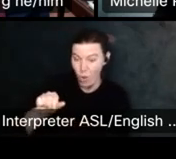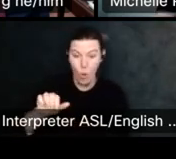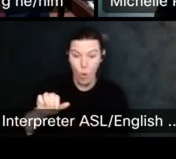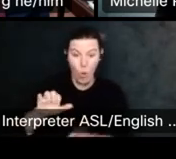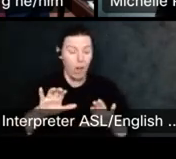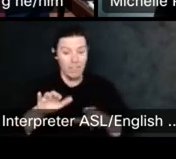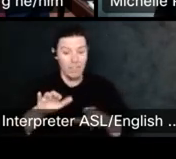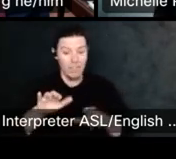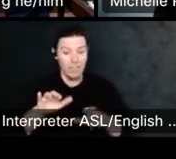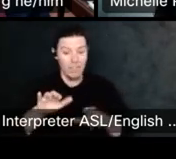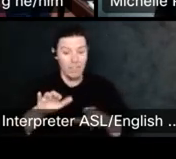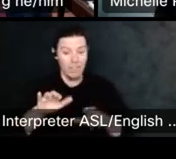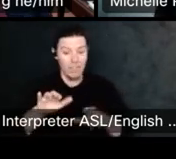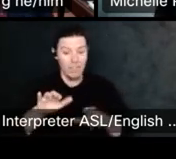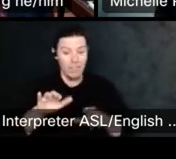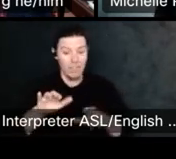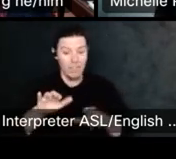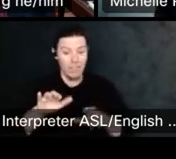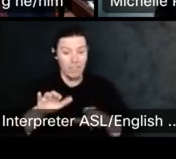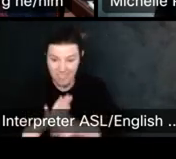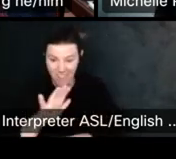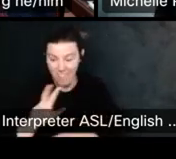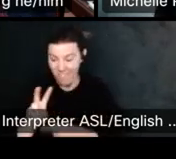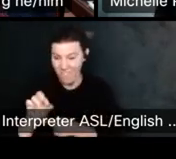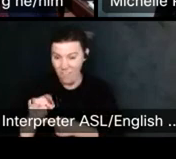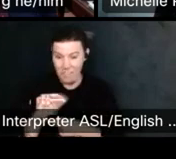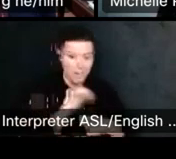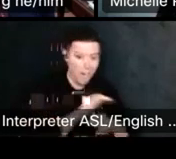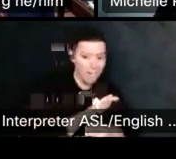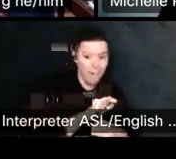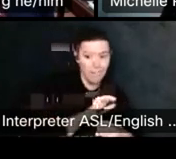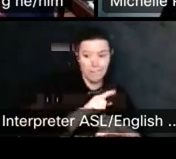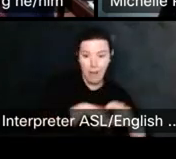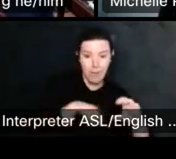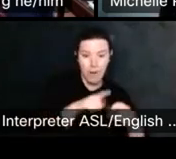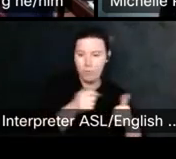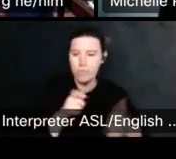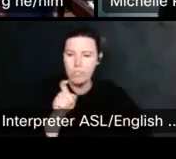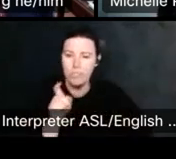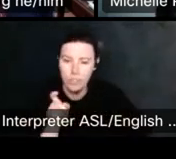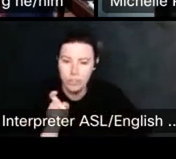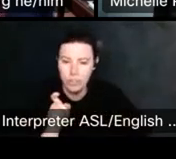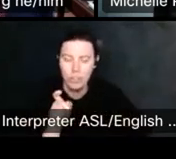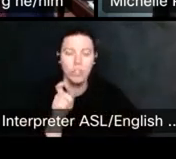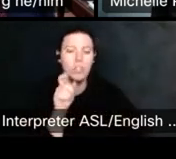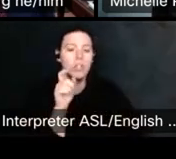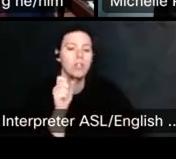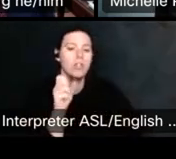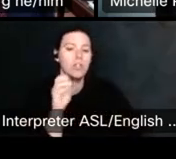Take that question, do you want me to take it on? Sure why don't you start? And then if there's anything additional sounds good. All right.